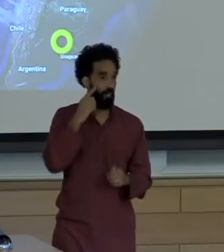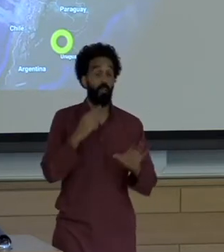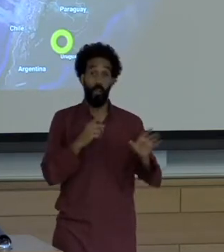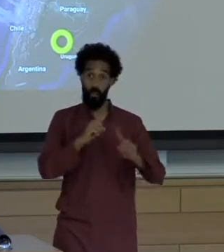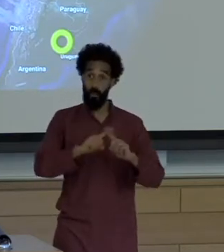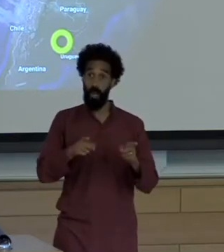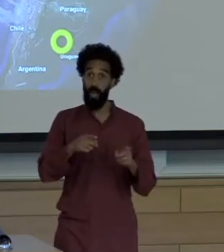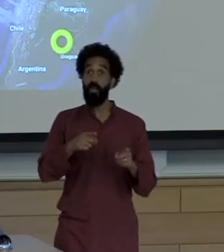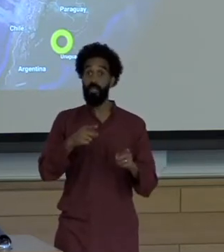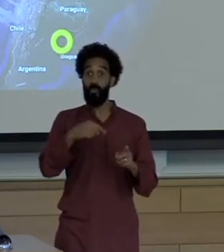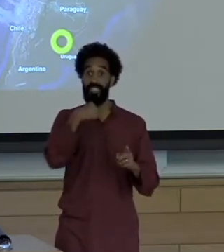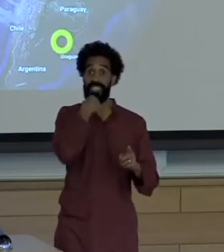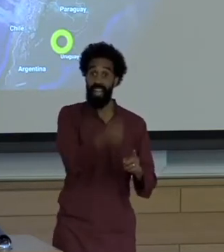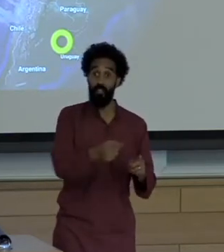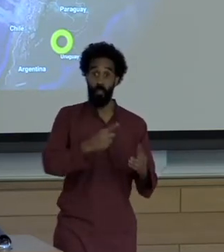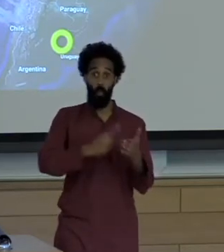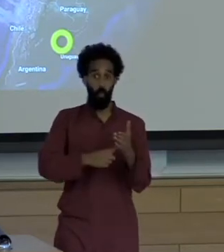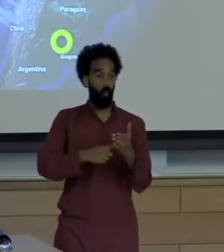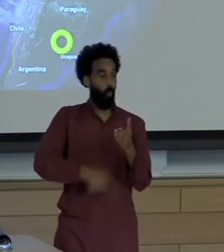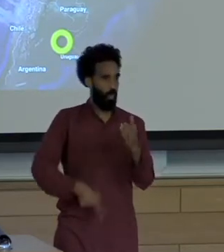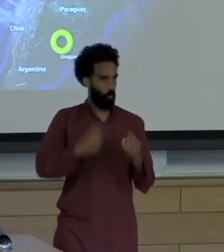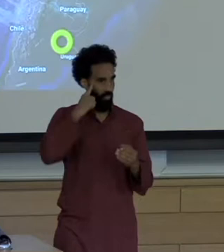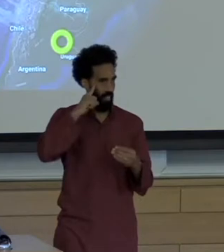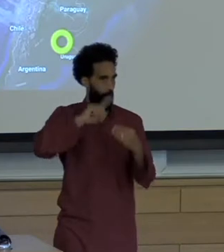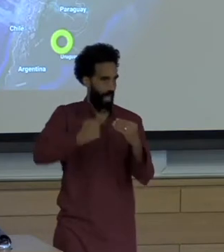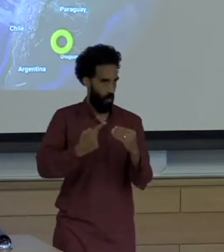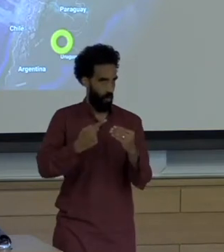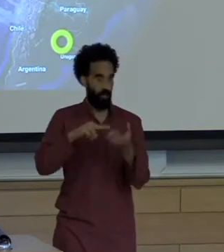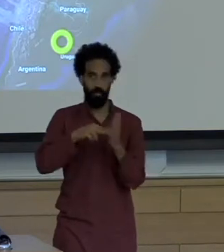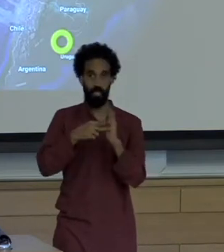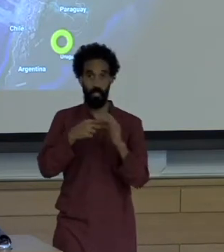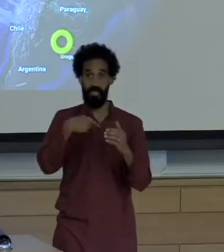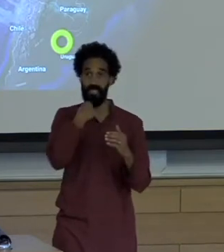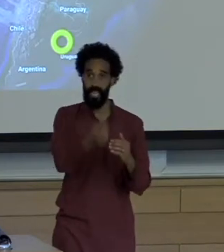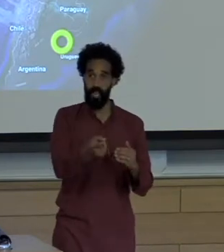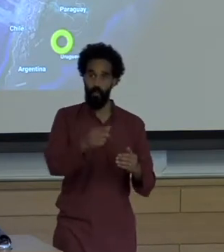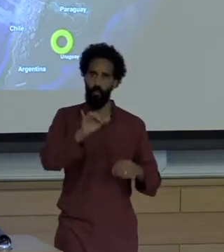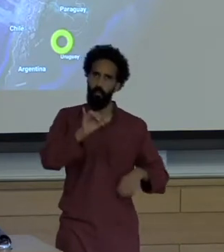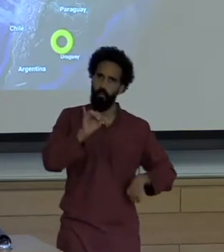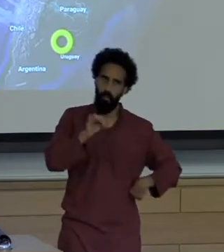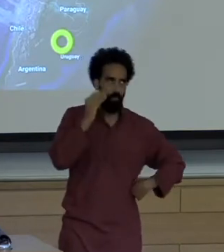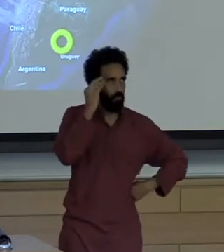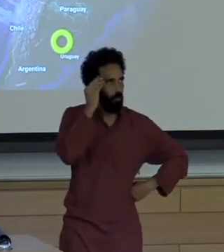A corollary to that theory might as well be that the stories that the news media fail to tell